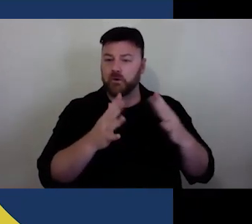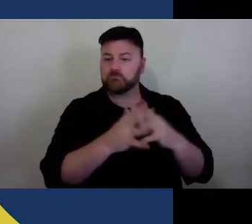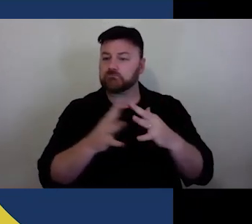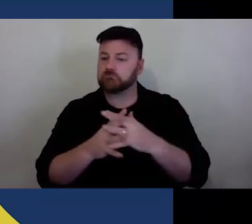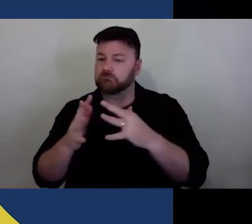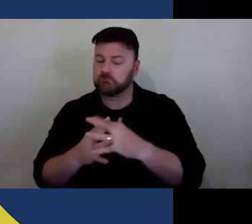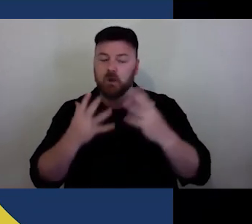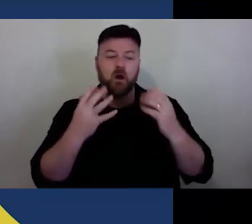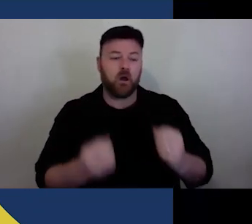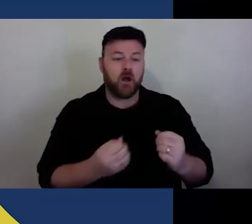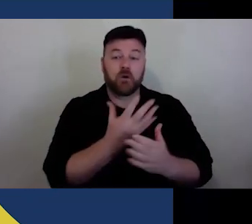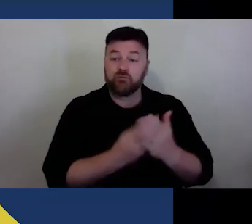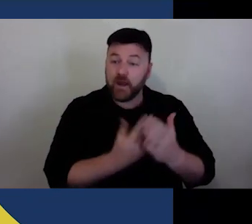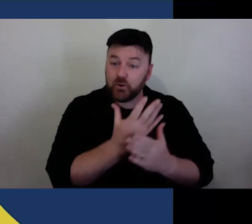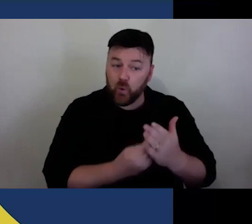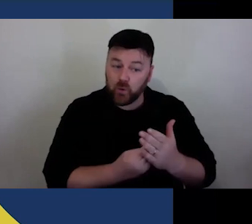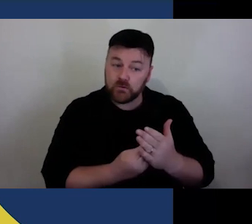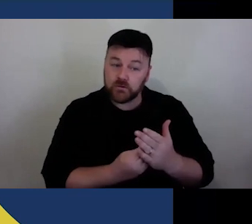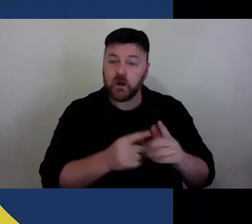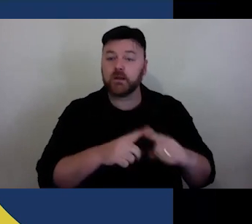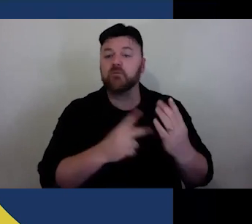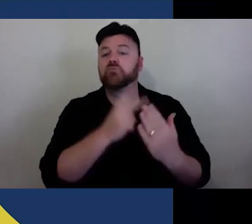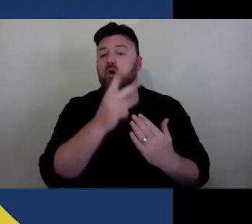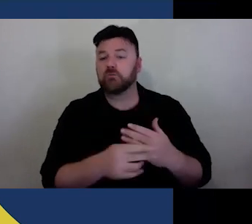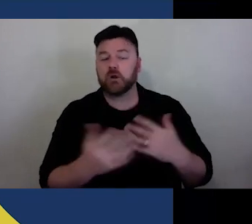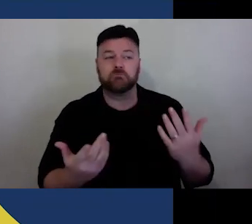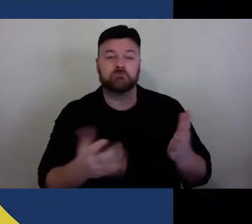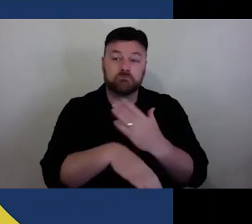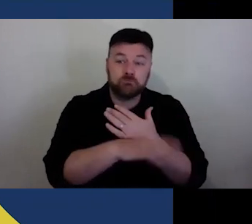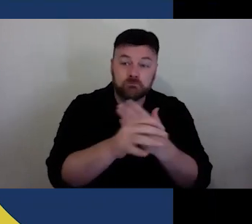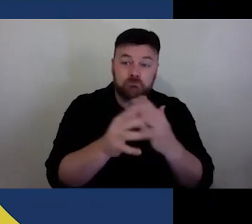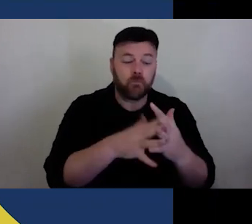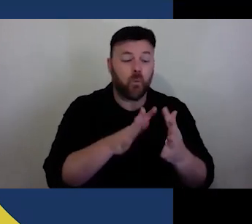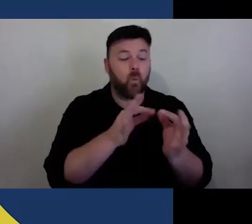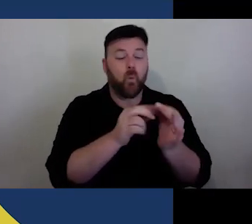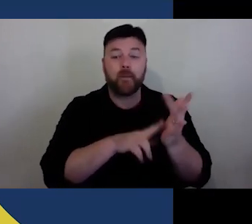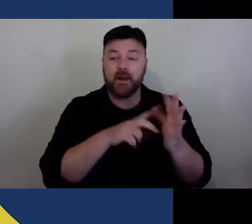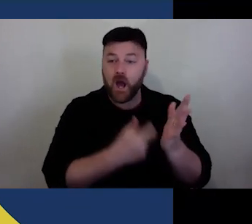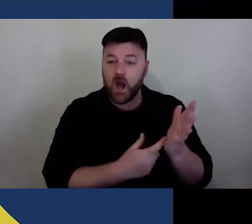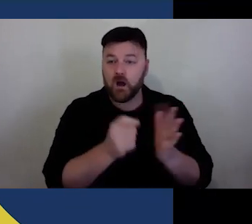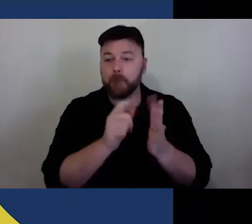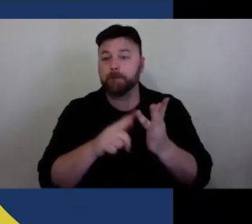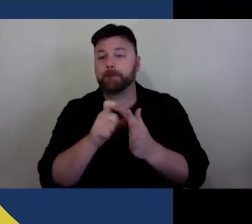all of the current resources available to you, including webinars, podcasts, research and more.